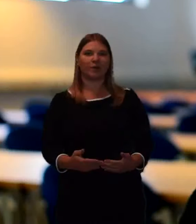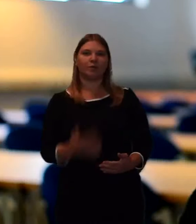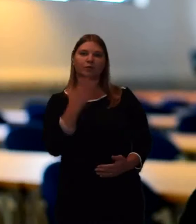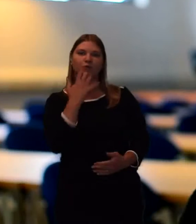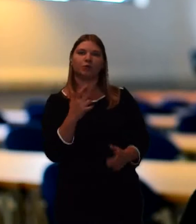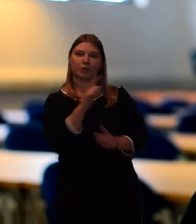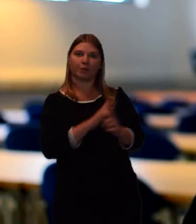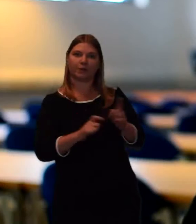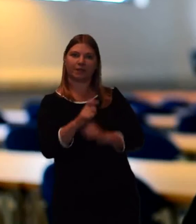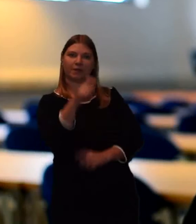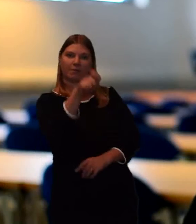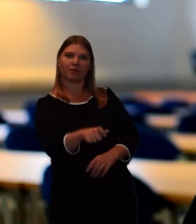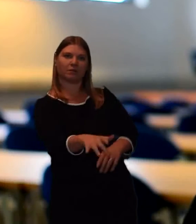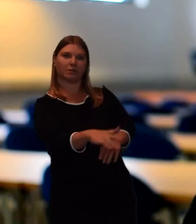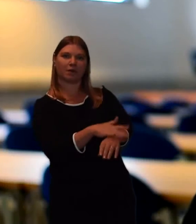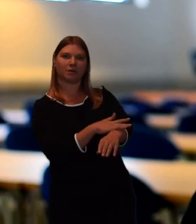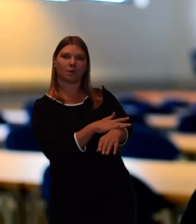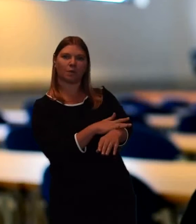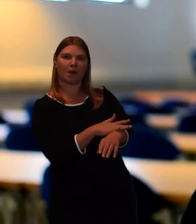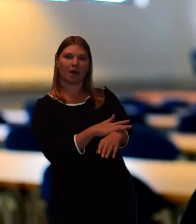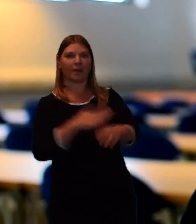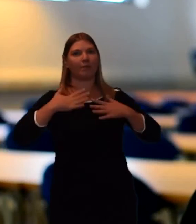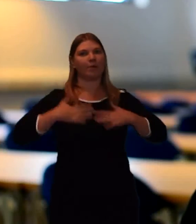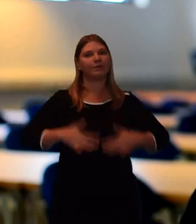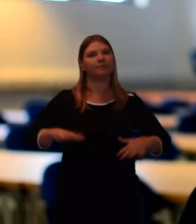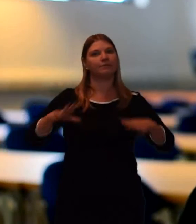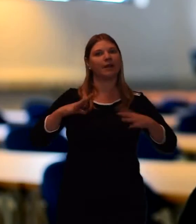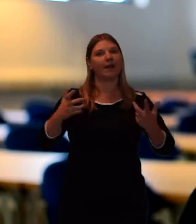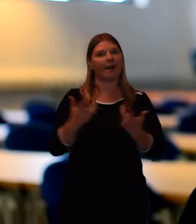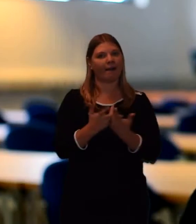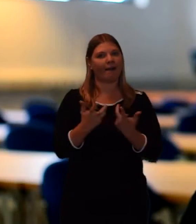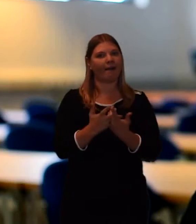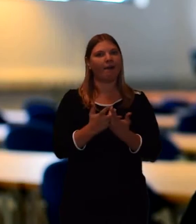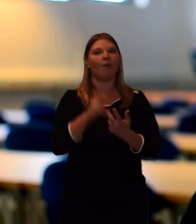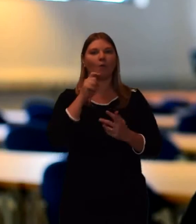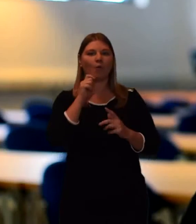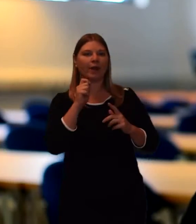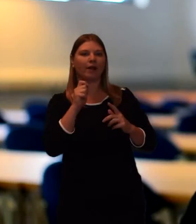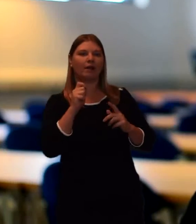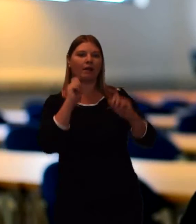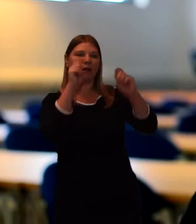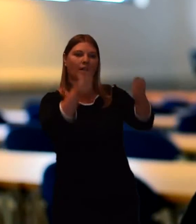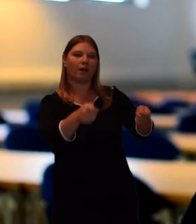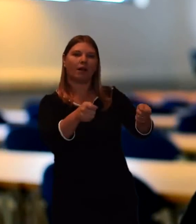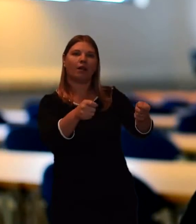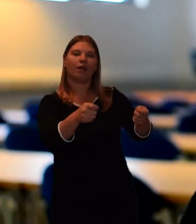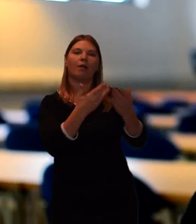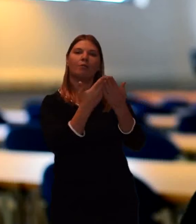In terms of how a body is presented for burial. There is a tradition that people should be buried in a prayer shawl